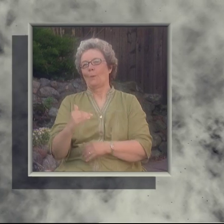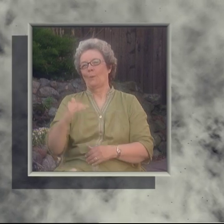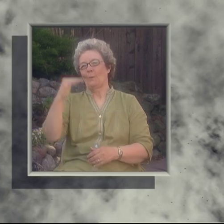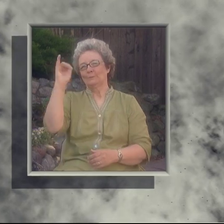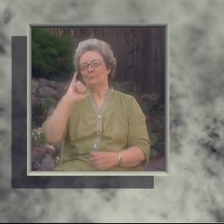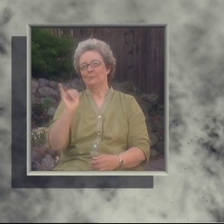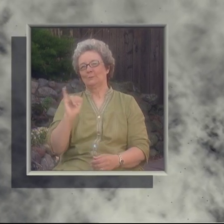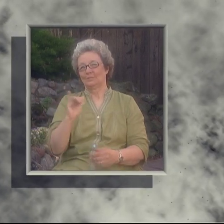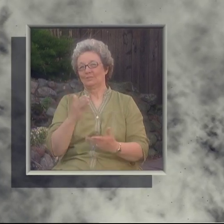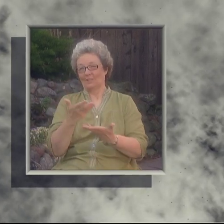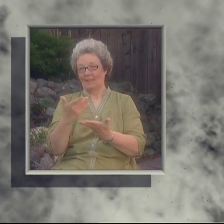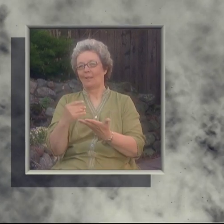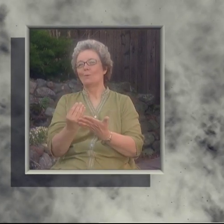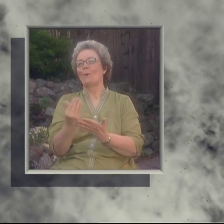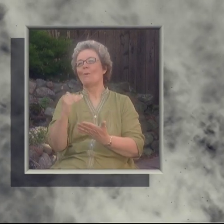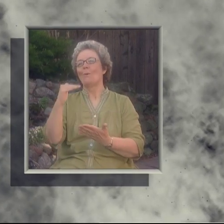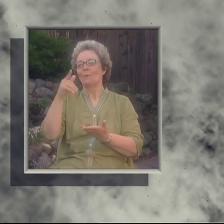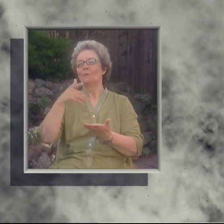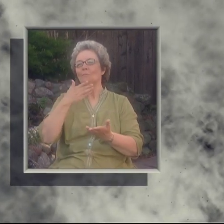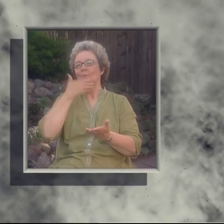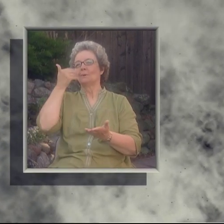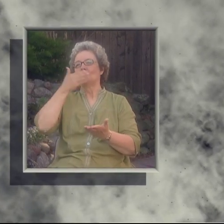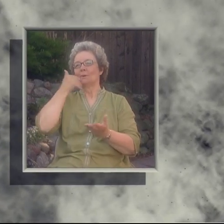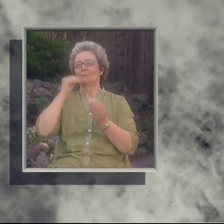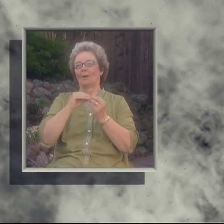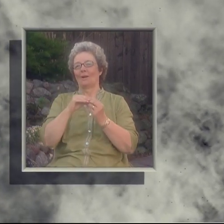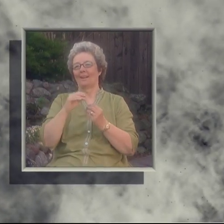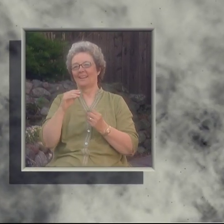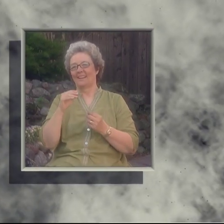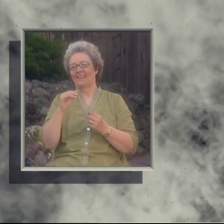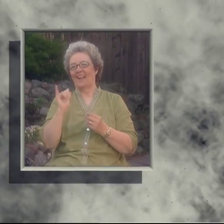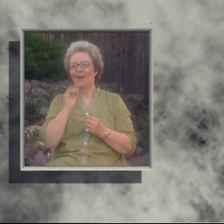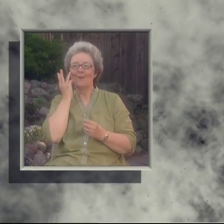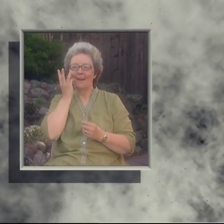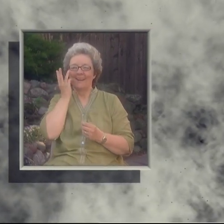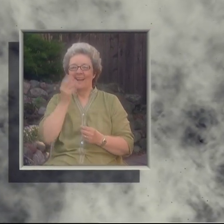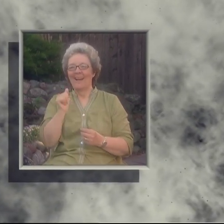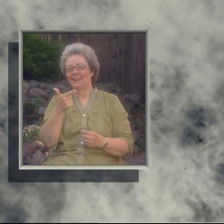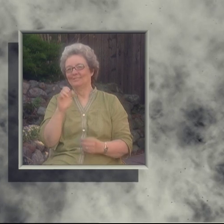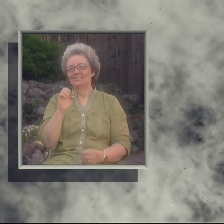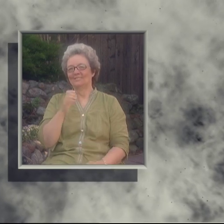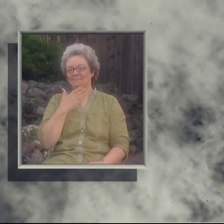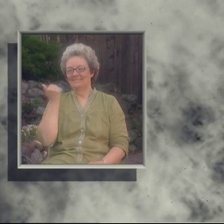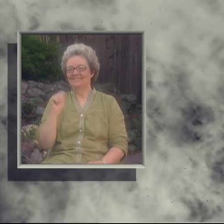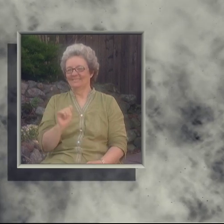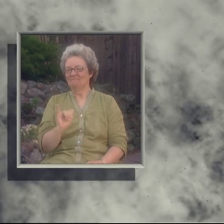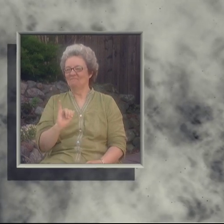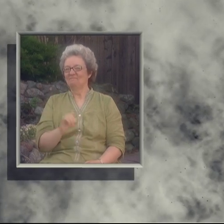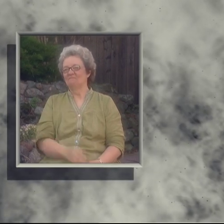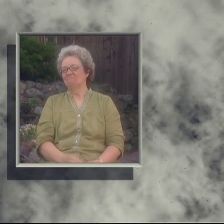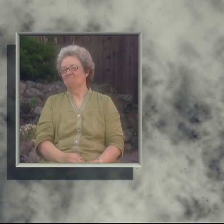It will just grow and change, getting better and better in the same way that fine wine ages.